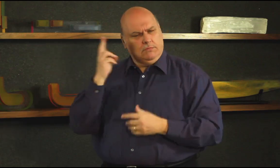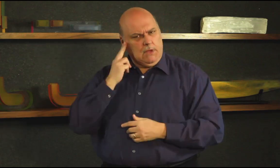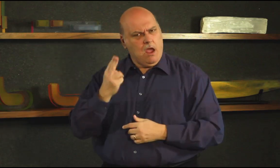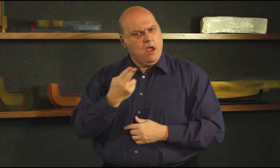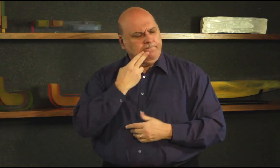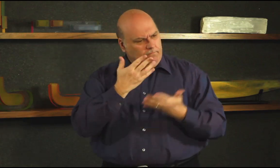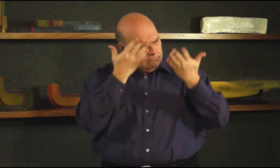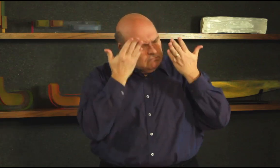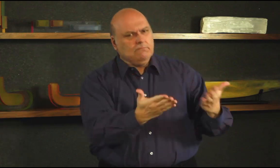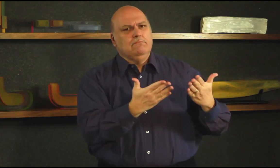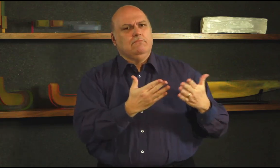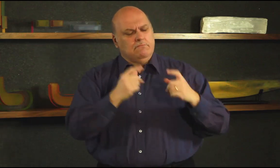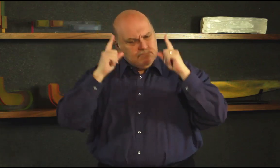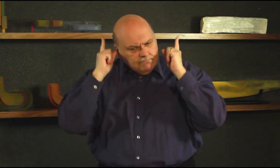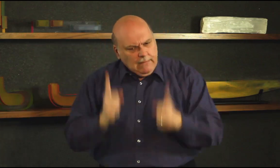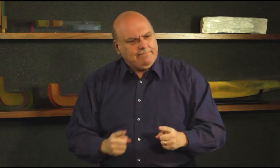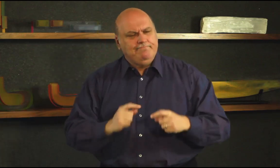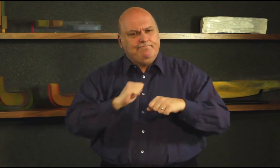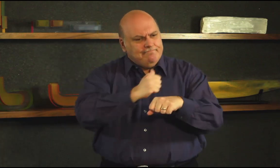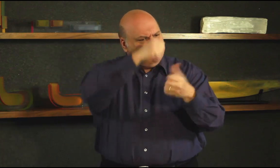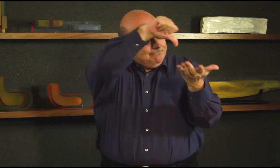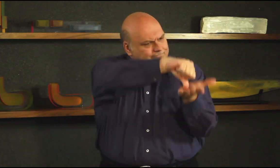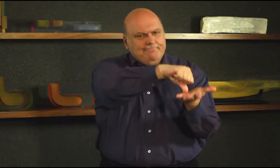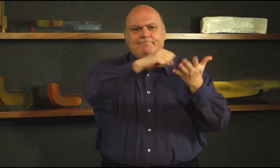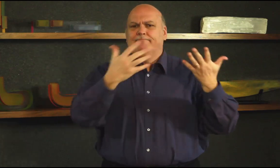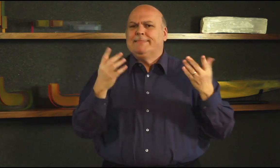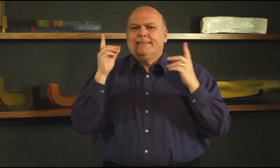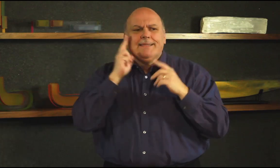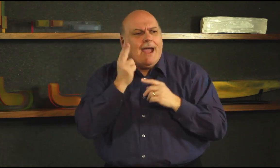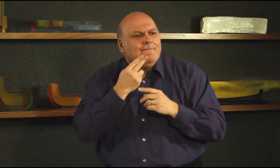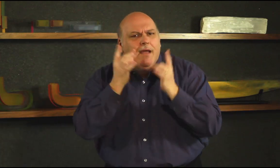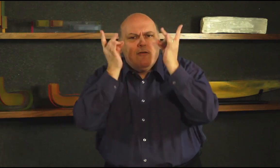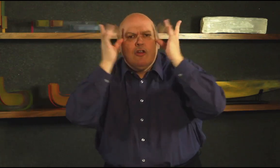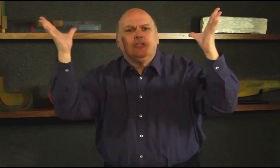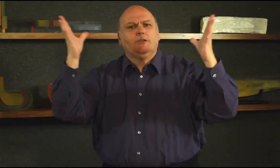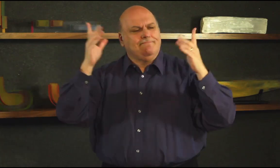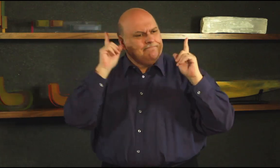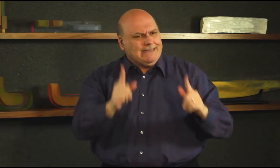many years. She contributed a lot to the